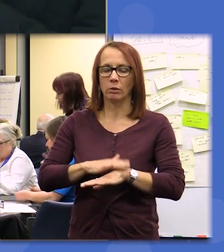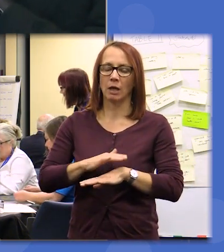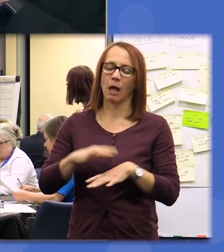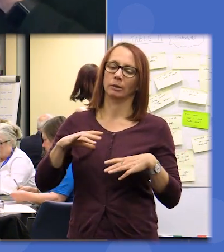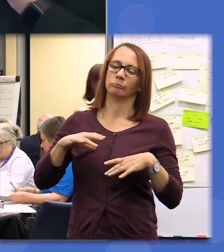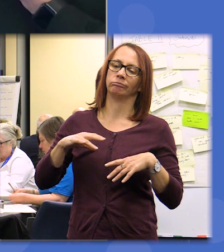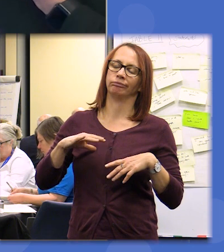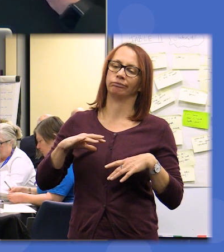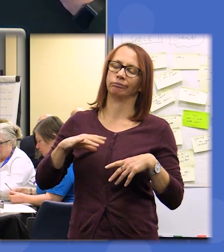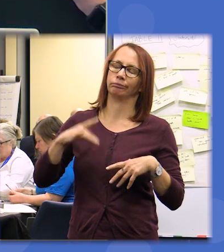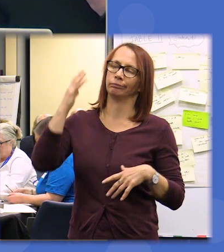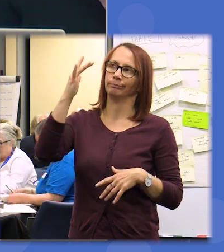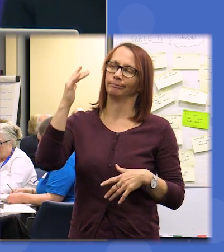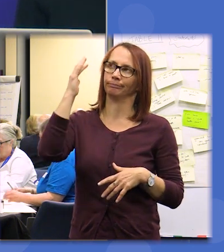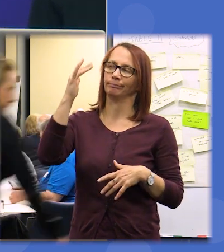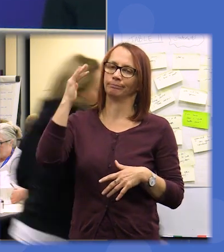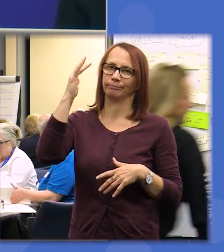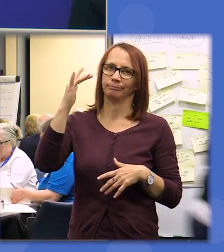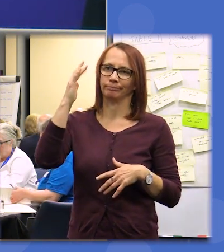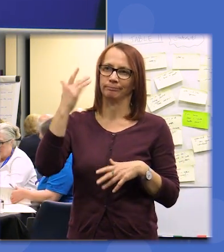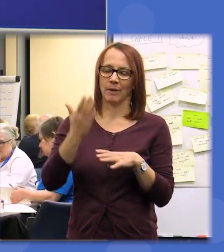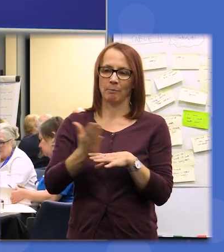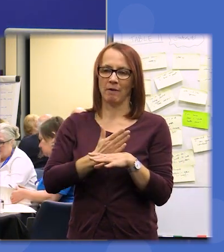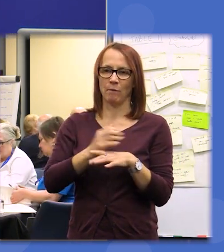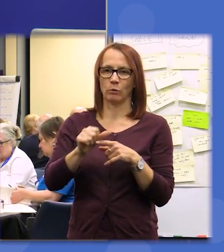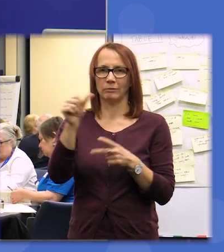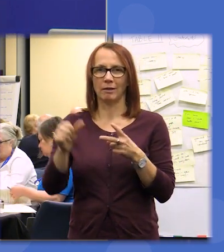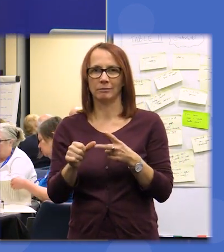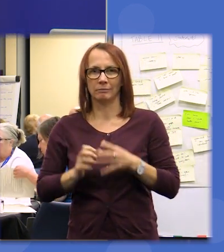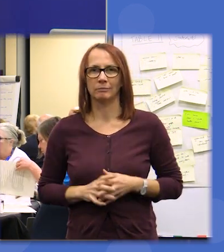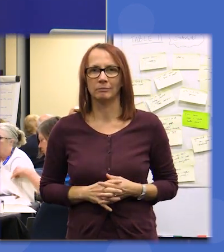think about all the stuff we discussed before we went into the next bit so I